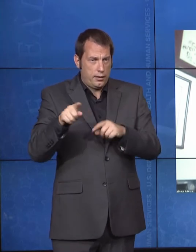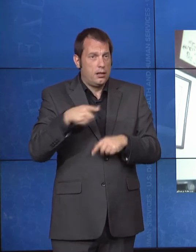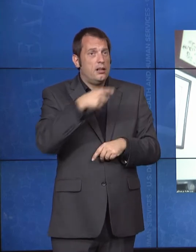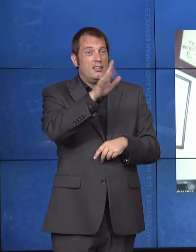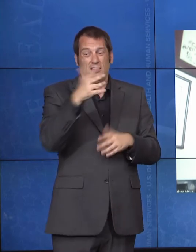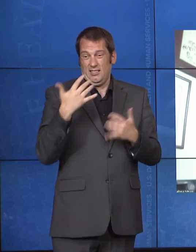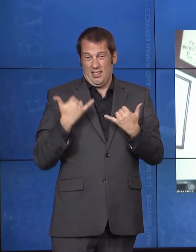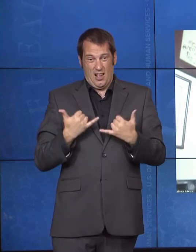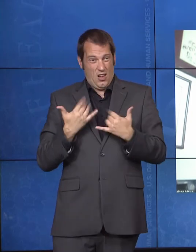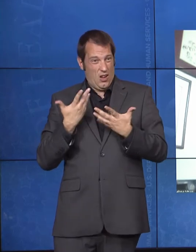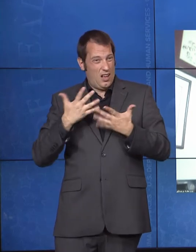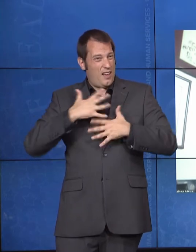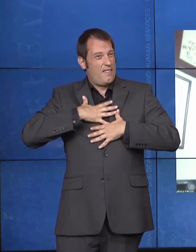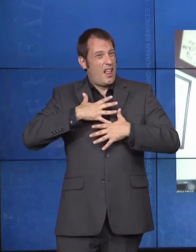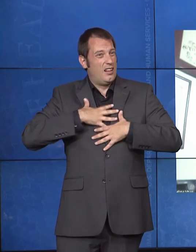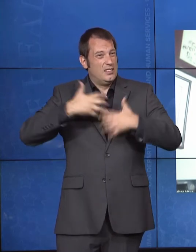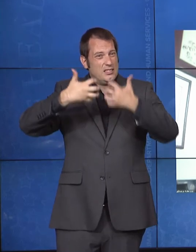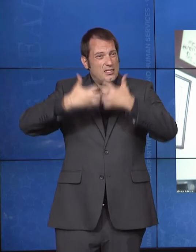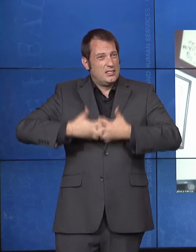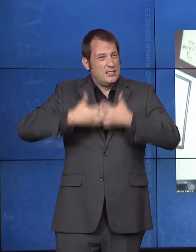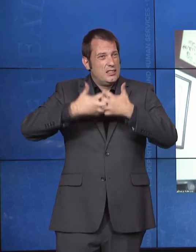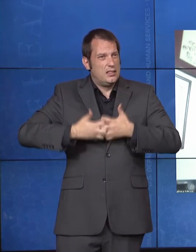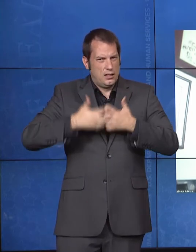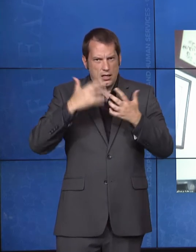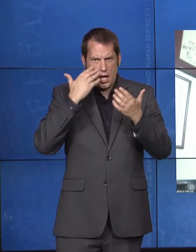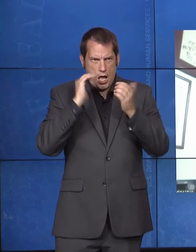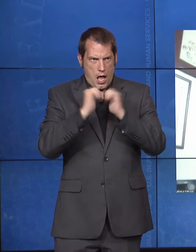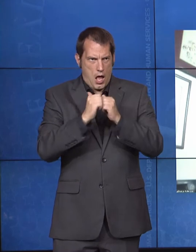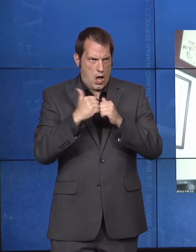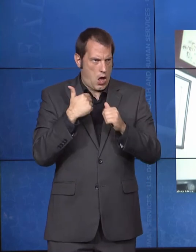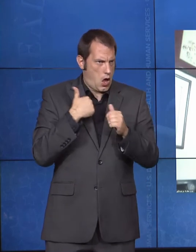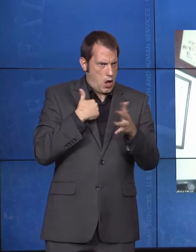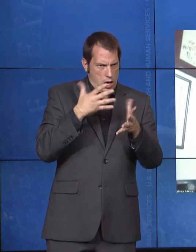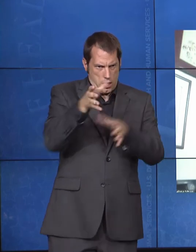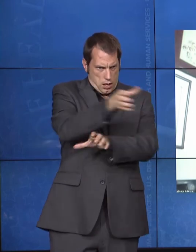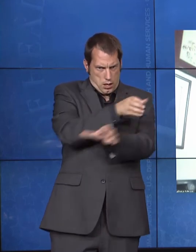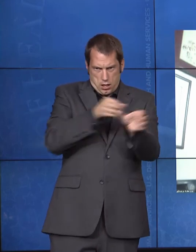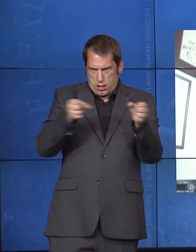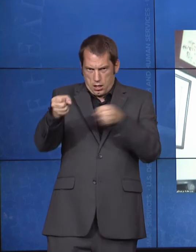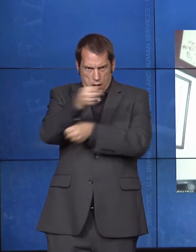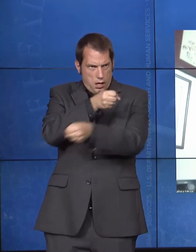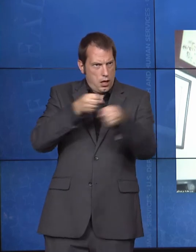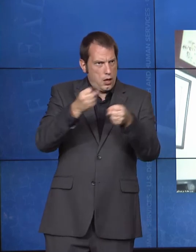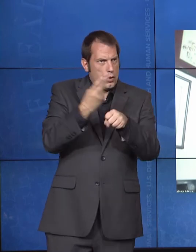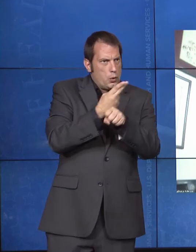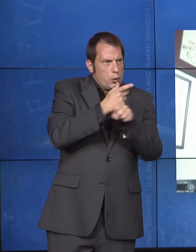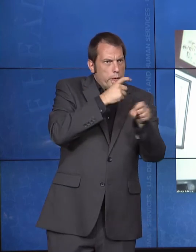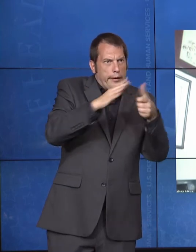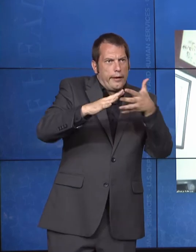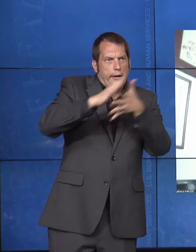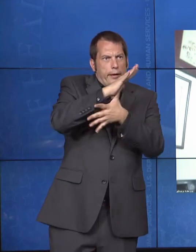and then organ transplant decisions that are unfavorable, hospital visitation rights that